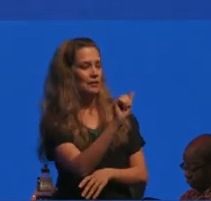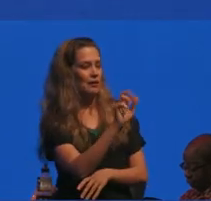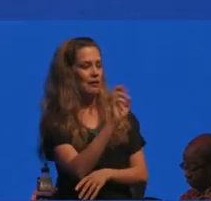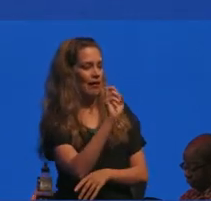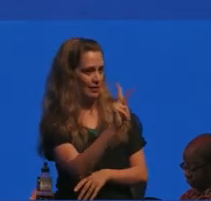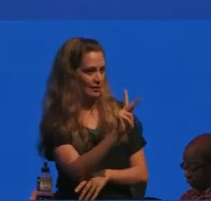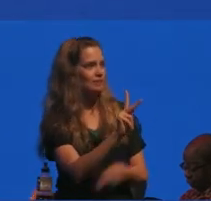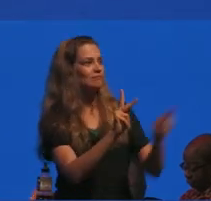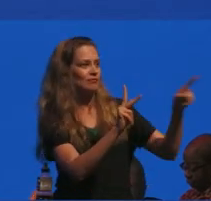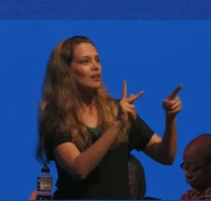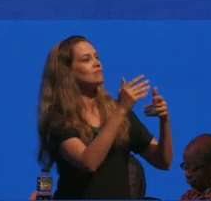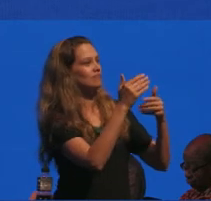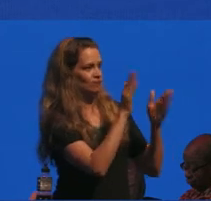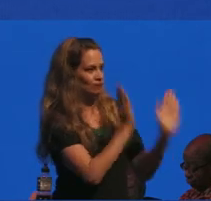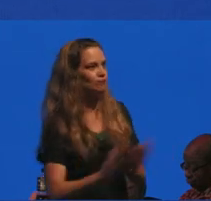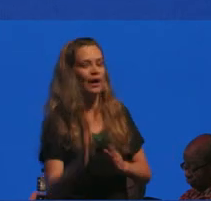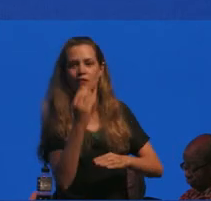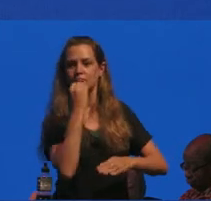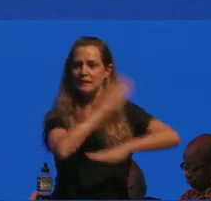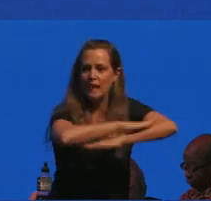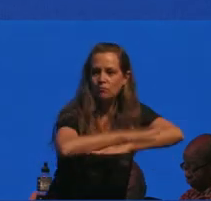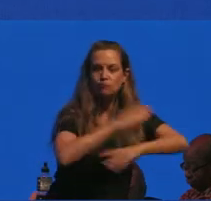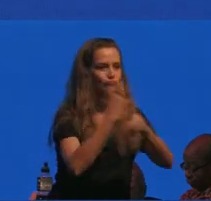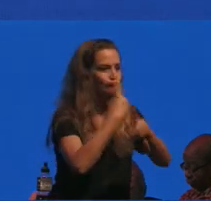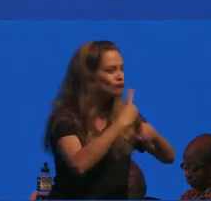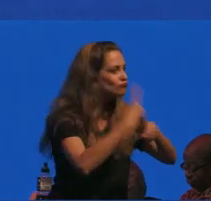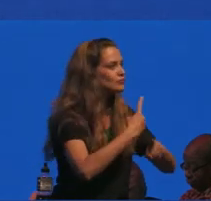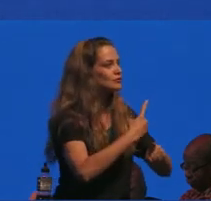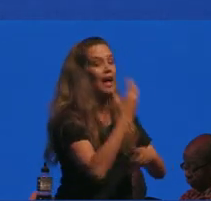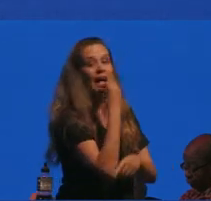rearrange the room out there the there will be lunch out there and you can